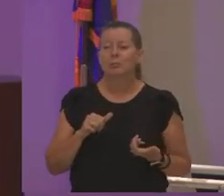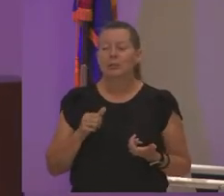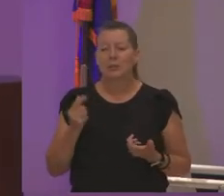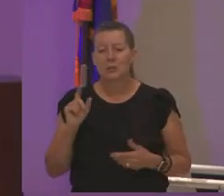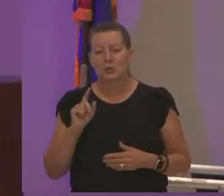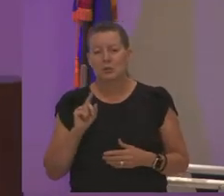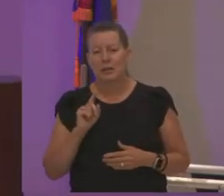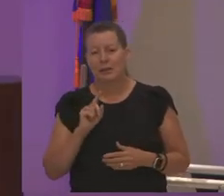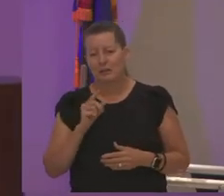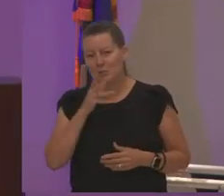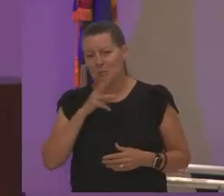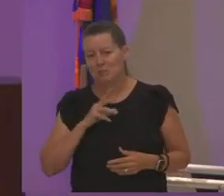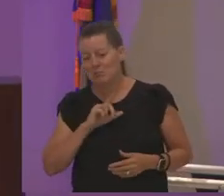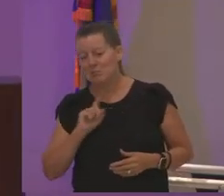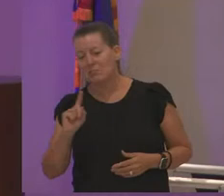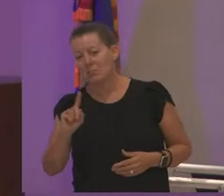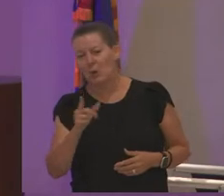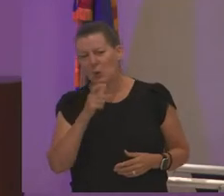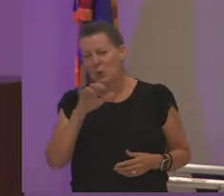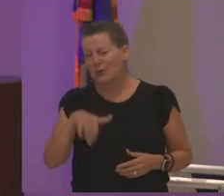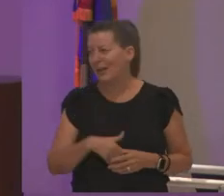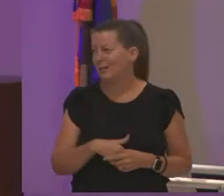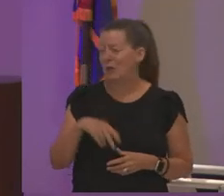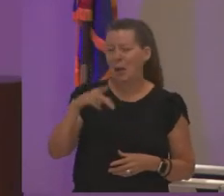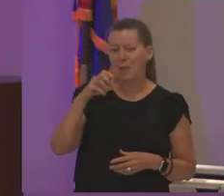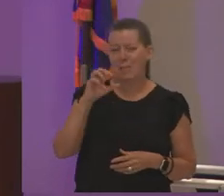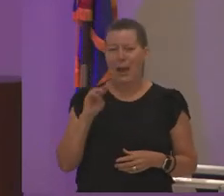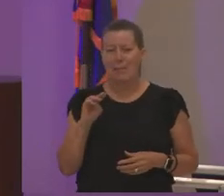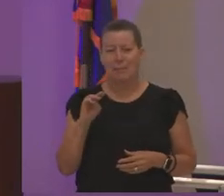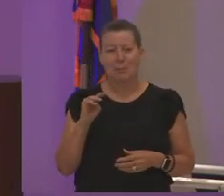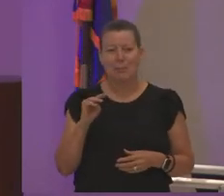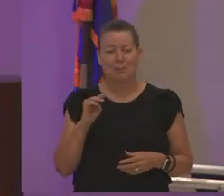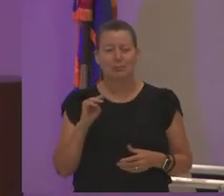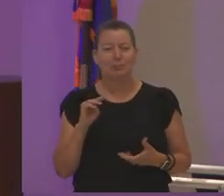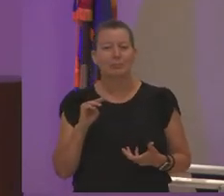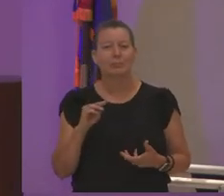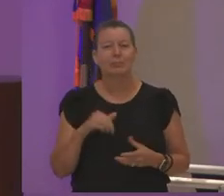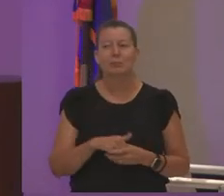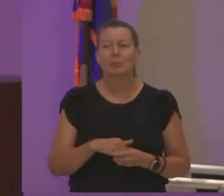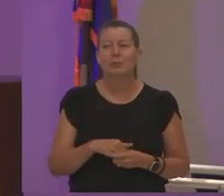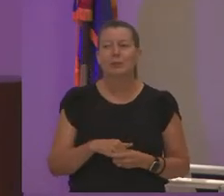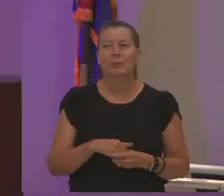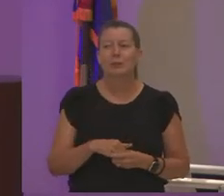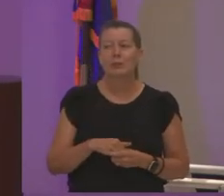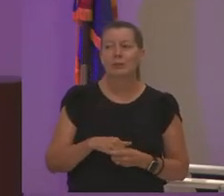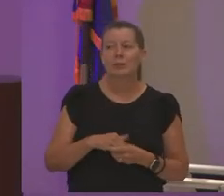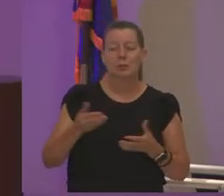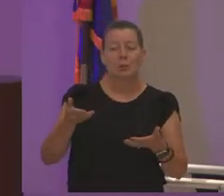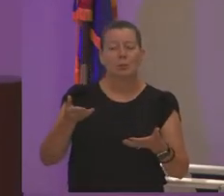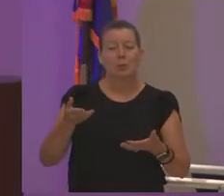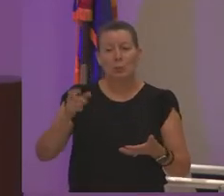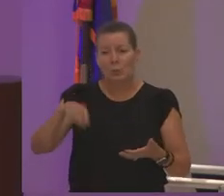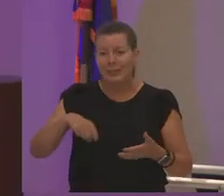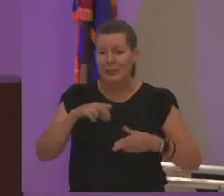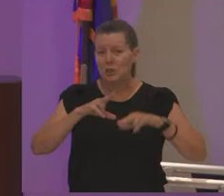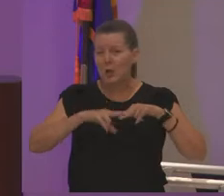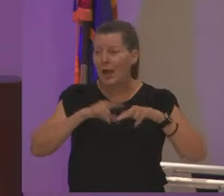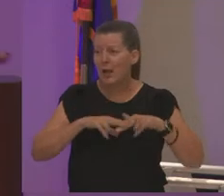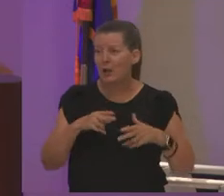who's this right pam popped out of her office and she's like we need chairs this stuff is mixing